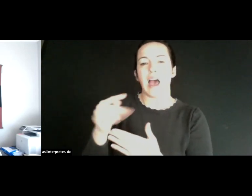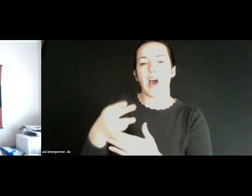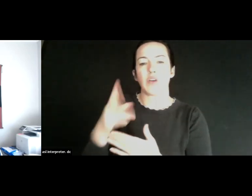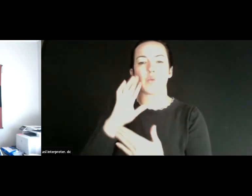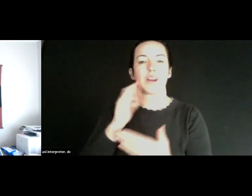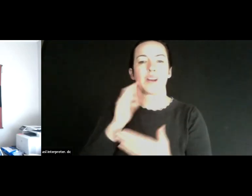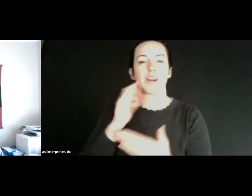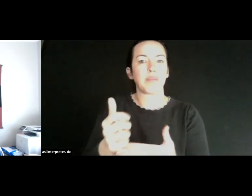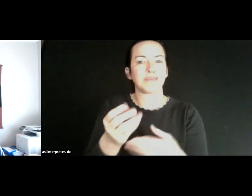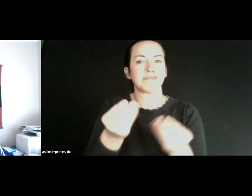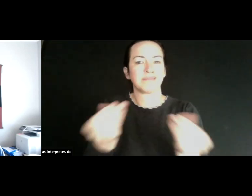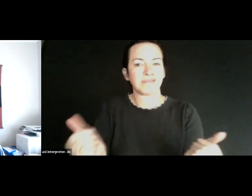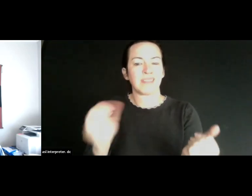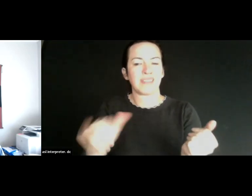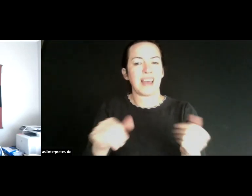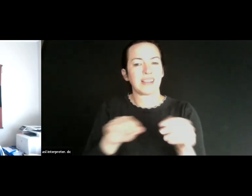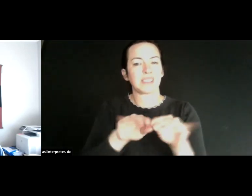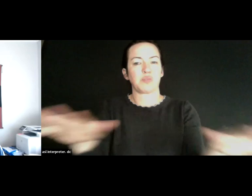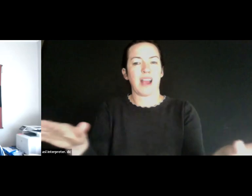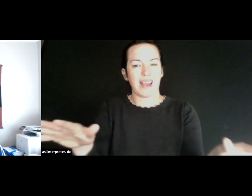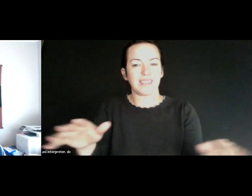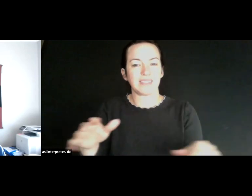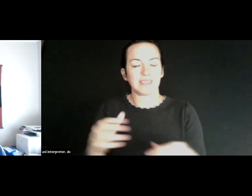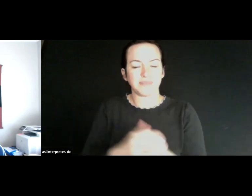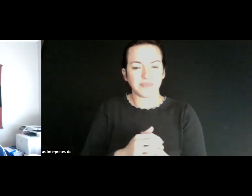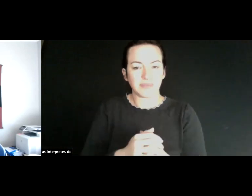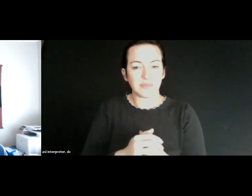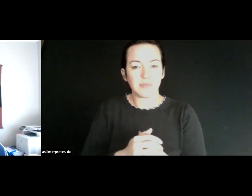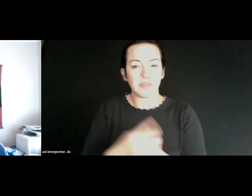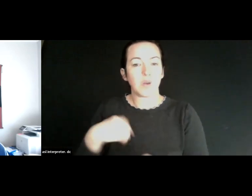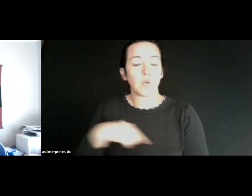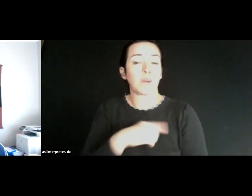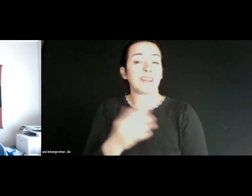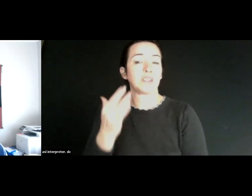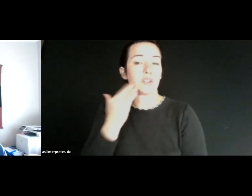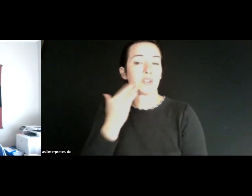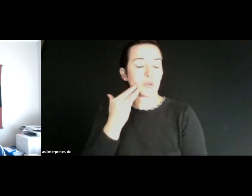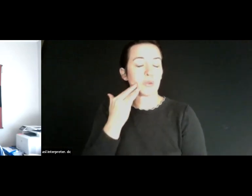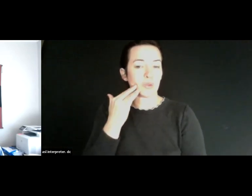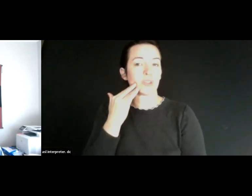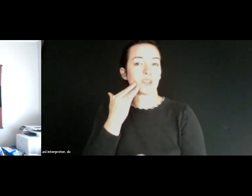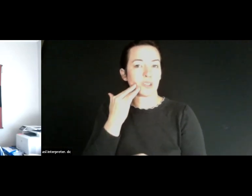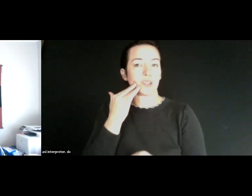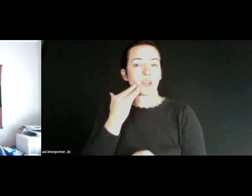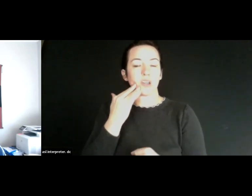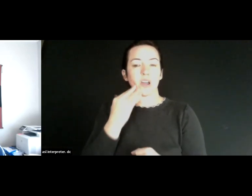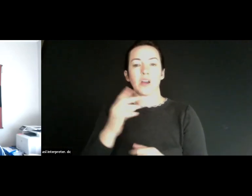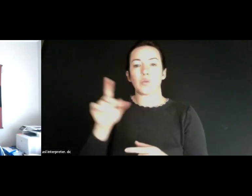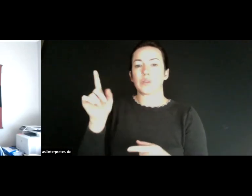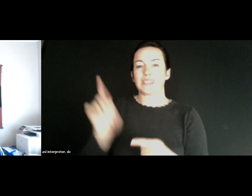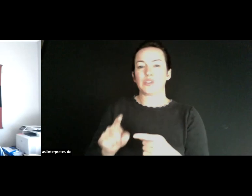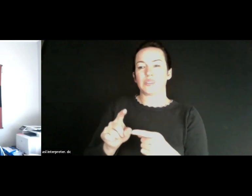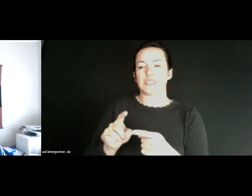the spread of Covid. In addition to that, we knew that reducing transfers of patients, and remember